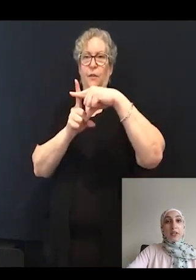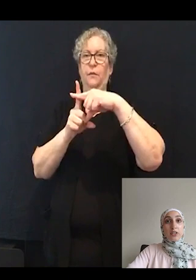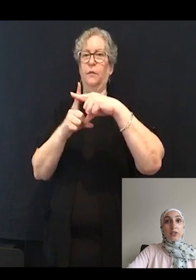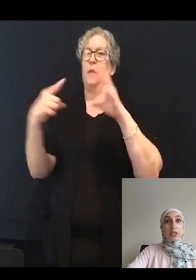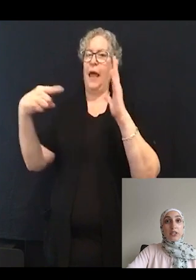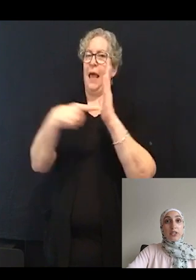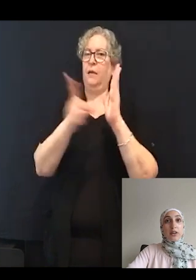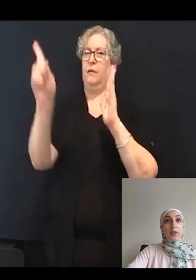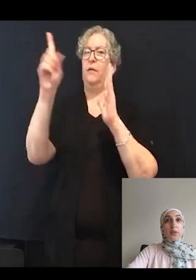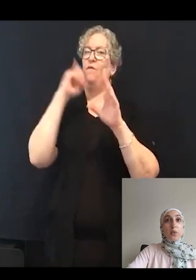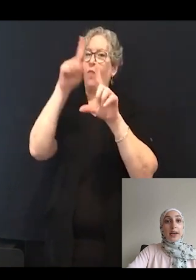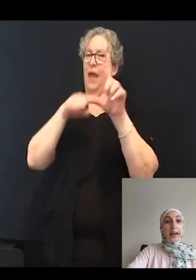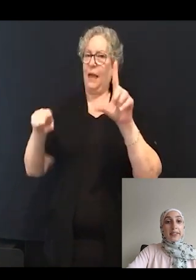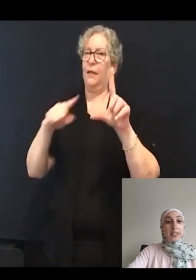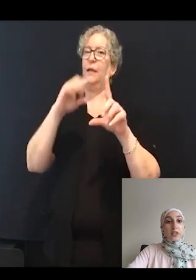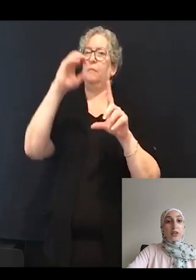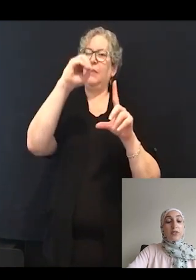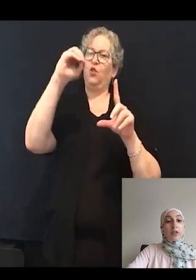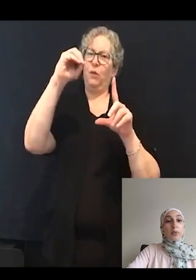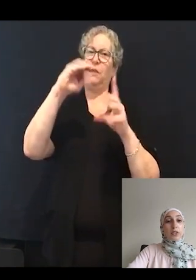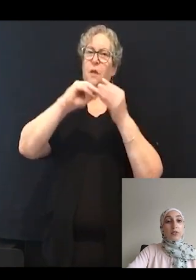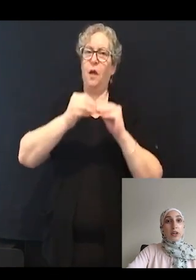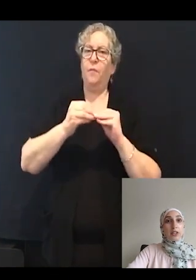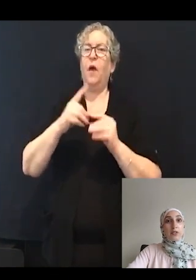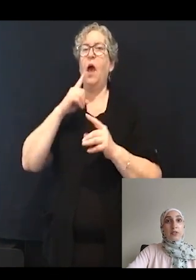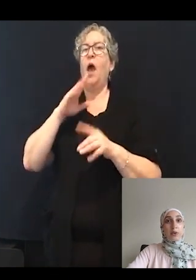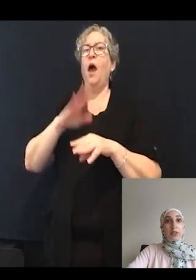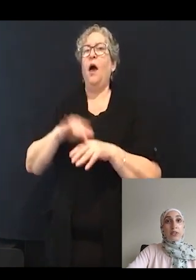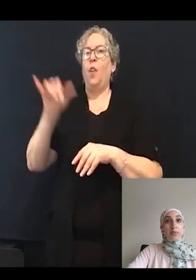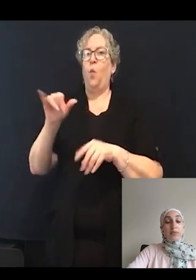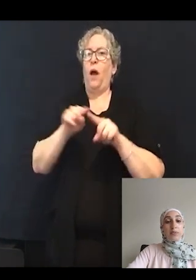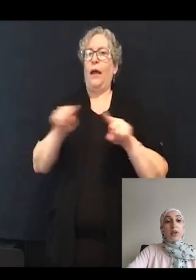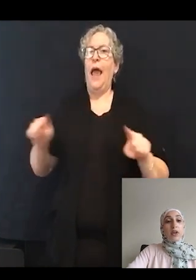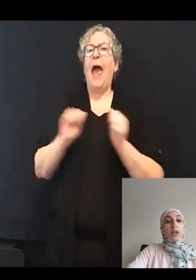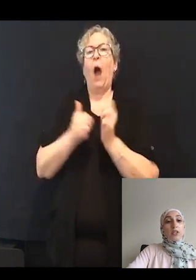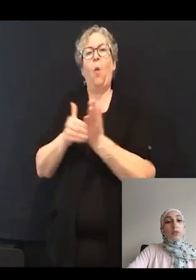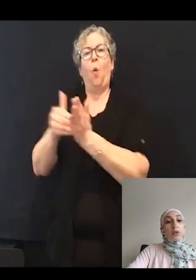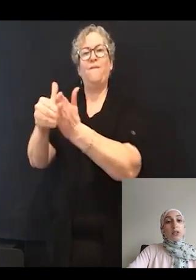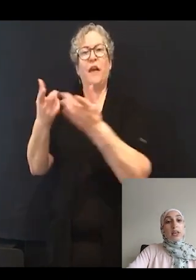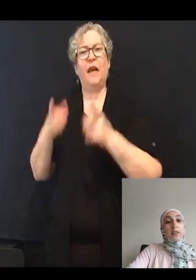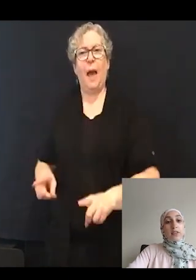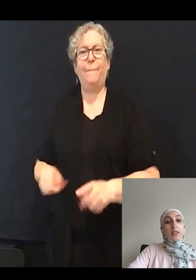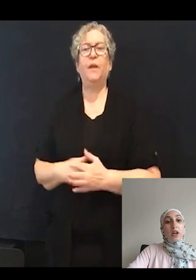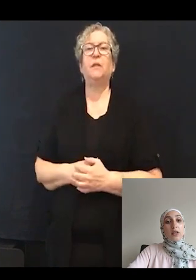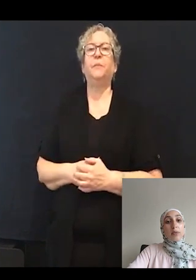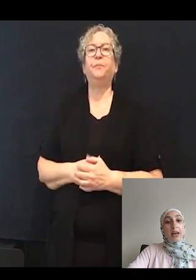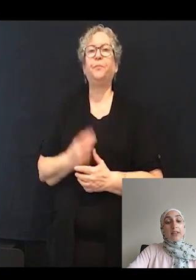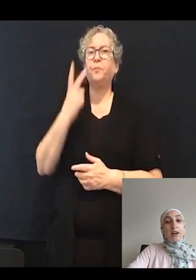And on the y-axis, you have cumulative relative frequency. So if we're looking at the solid black line representing